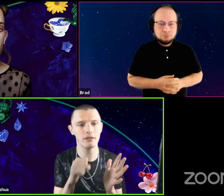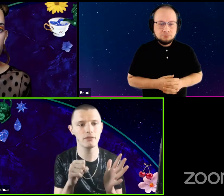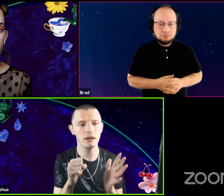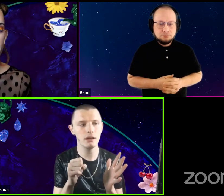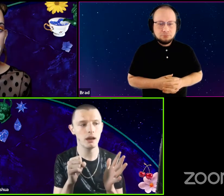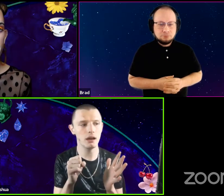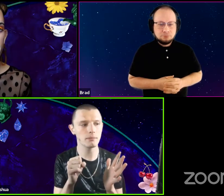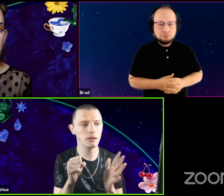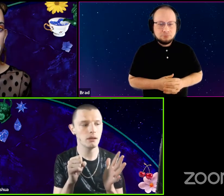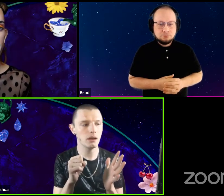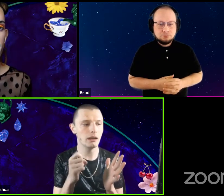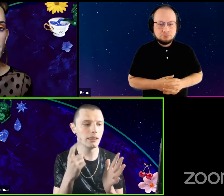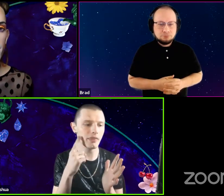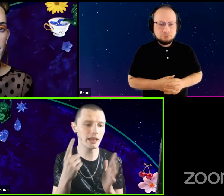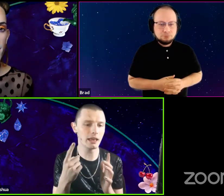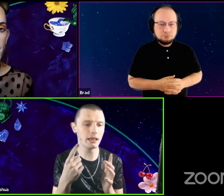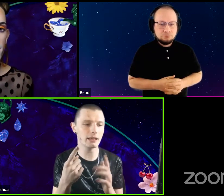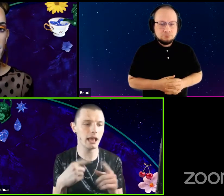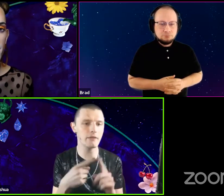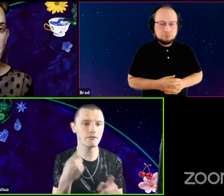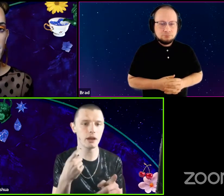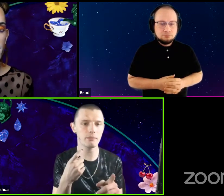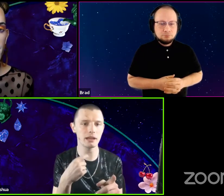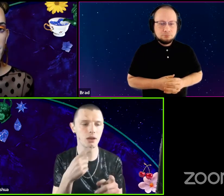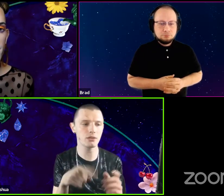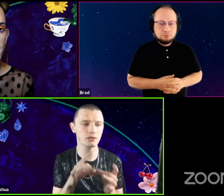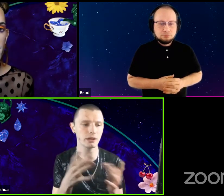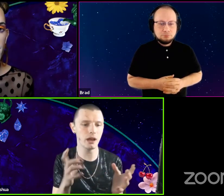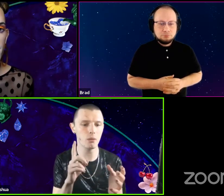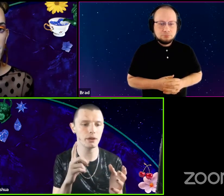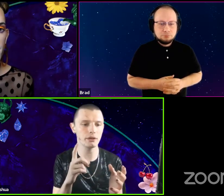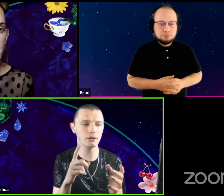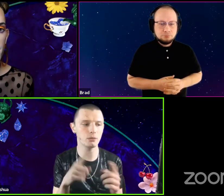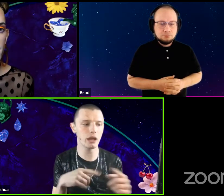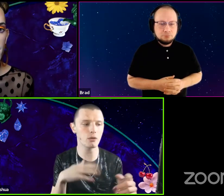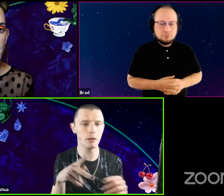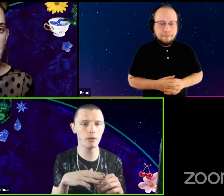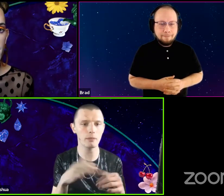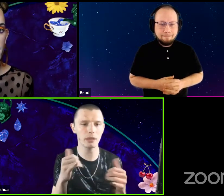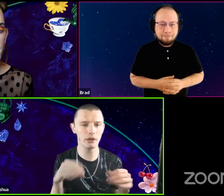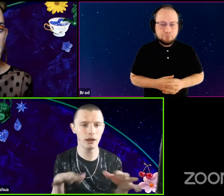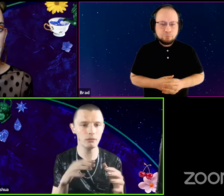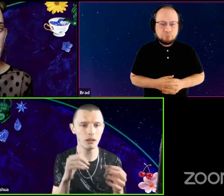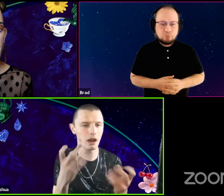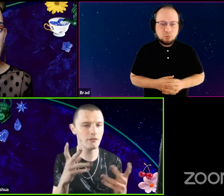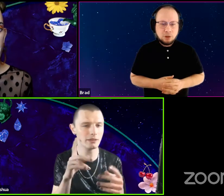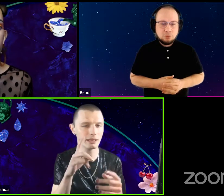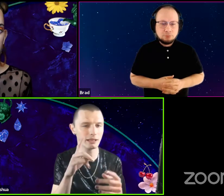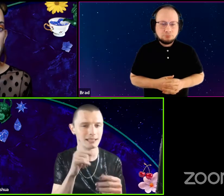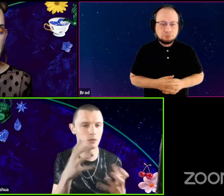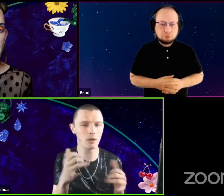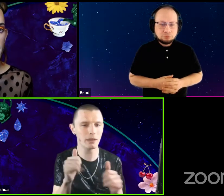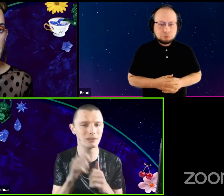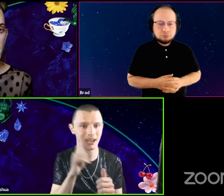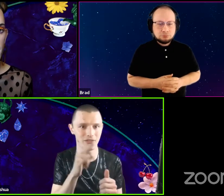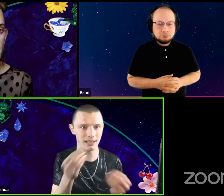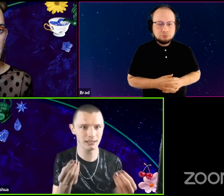and it, I think it came from, I tell the story that where, when I grew up on the playground a lot of kids didn't want to play with deaf kids.